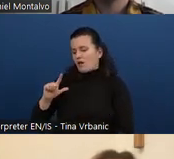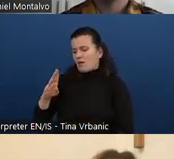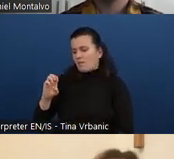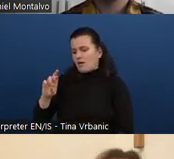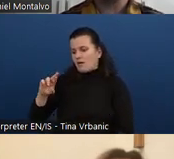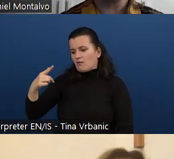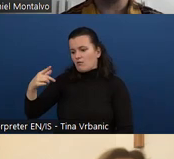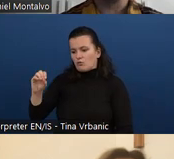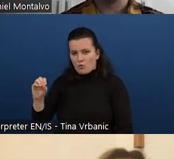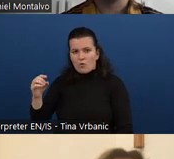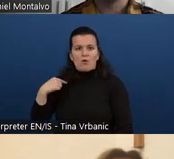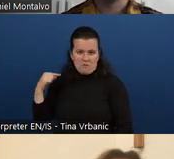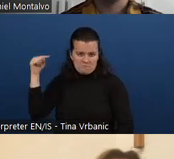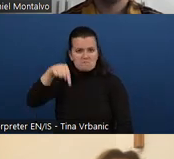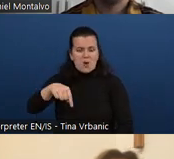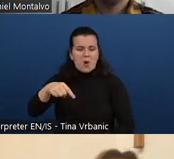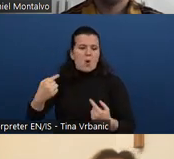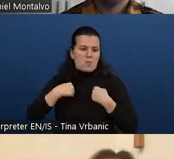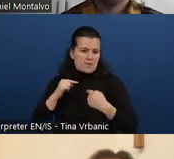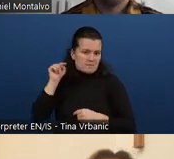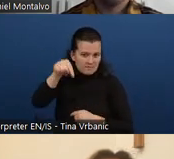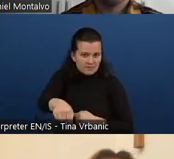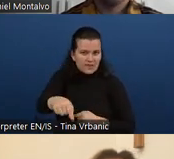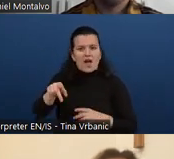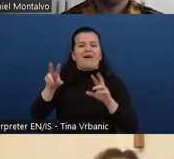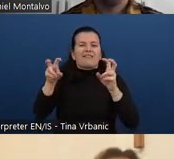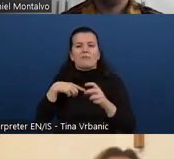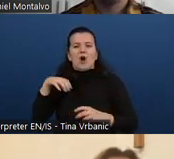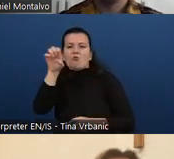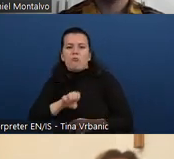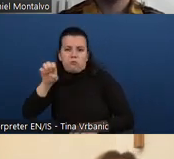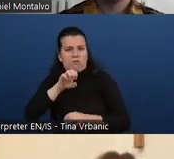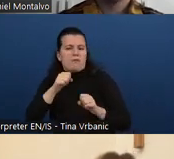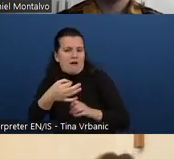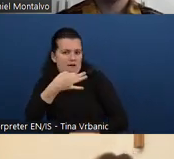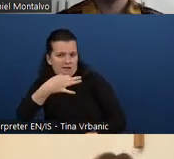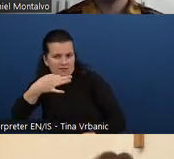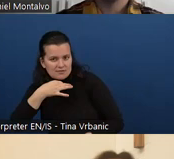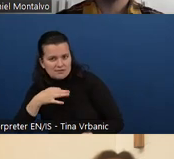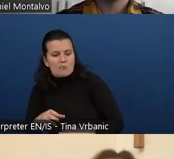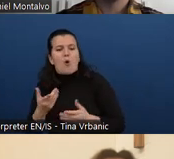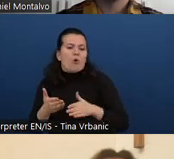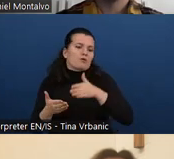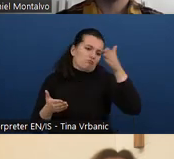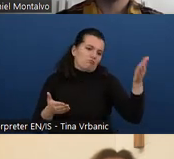And maybe, Malcolm, you can also afterwards you can put up the slides with the e mail